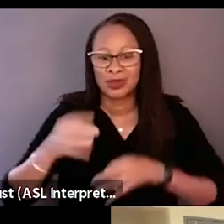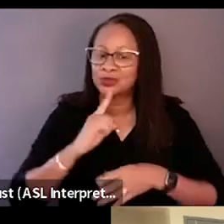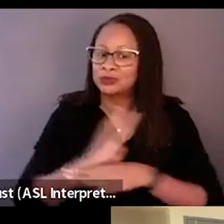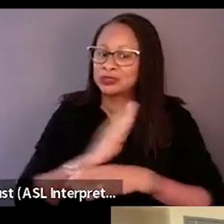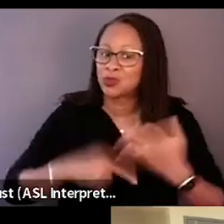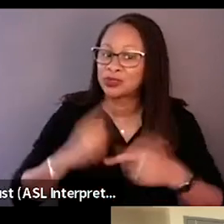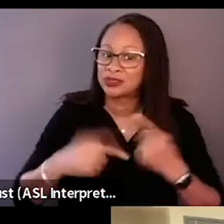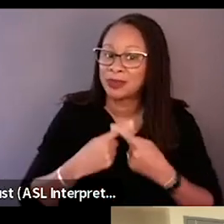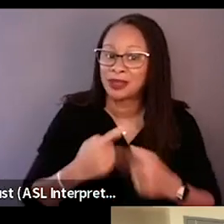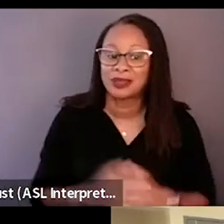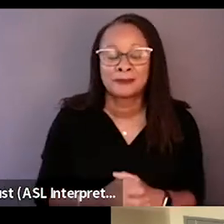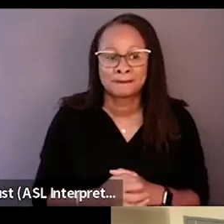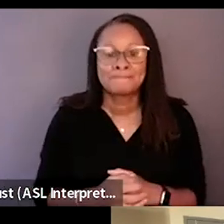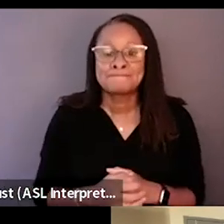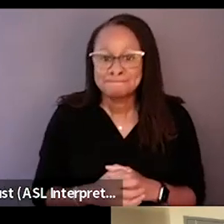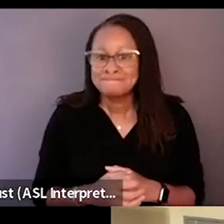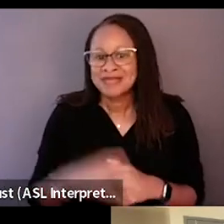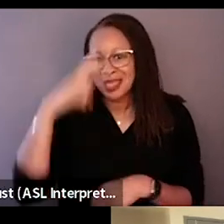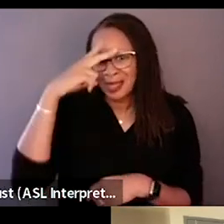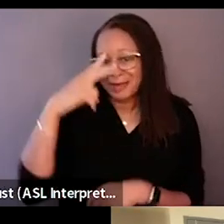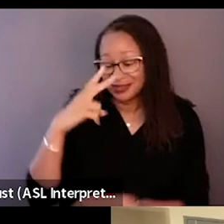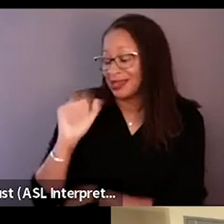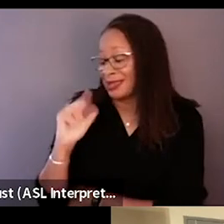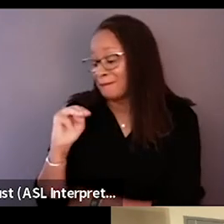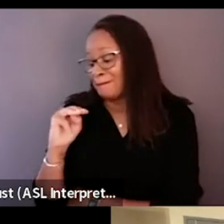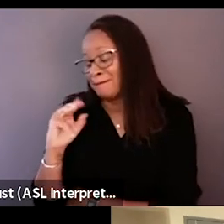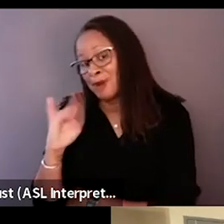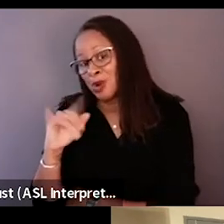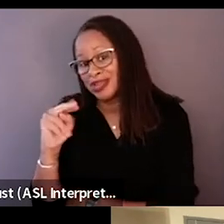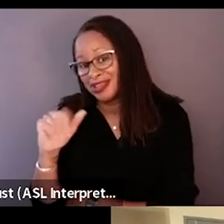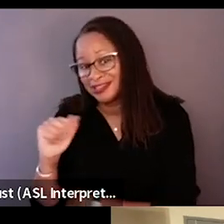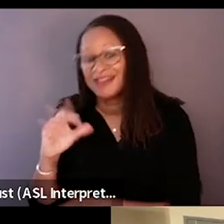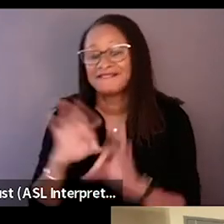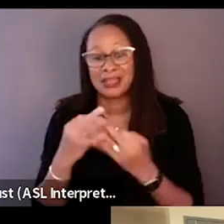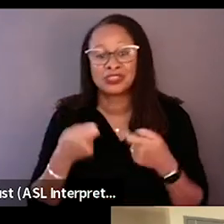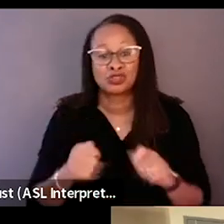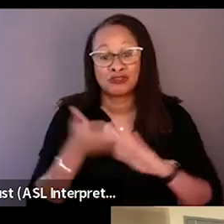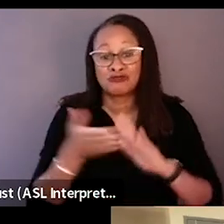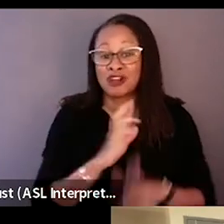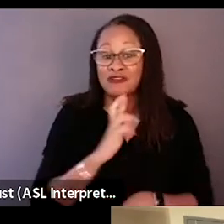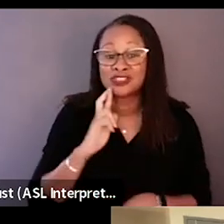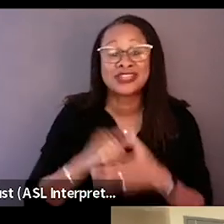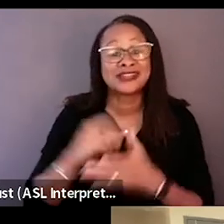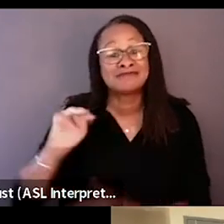Yes. It's about a Mexican Cambodian family trying to run a restaurant in rural Michigan. But it becomes about so much more